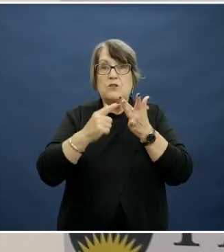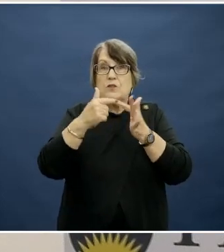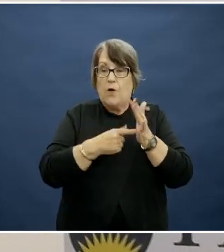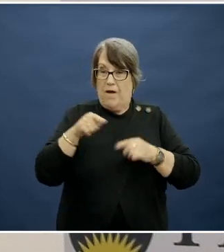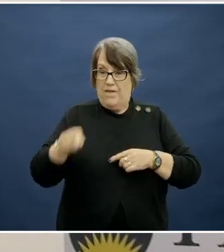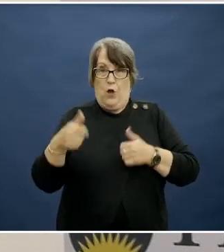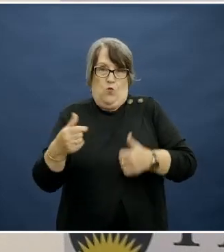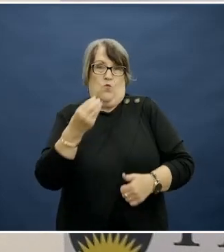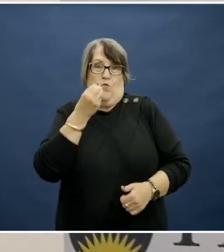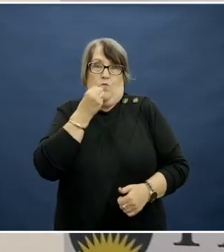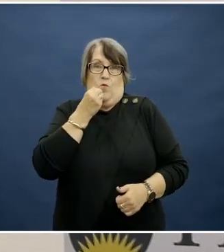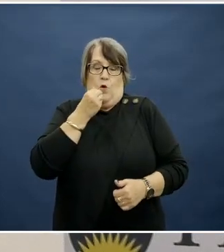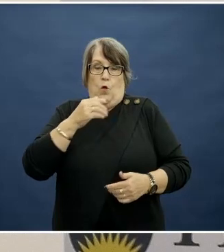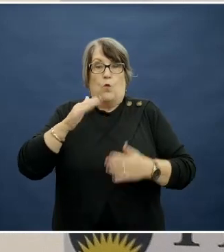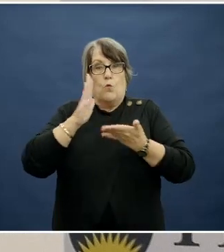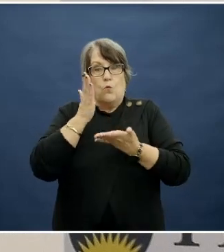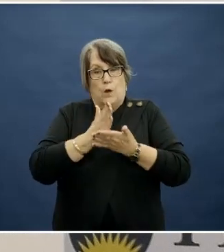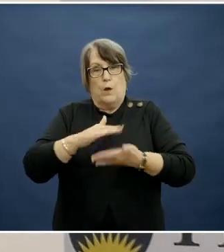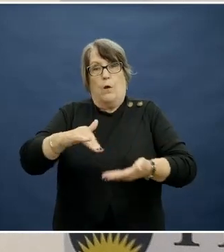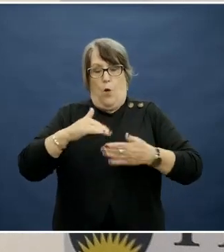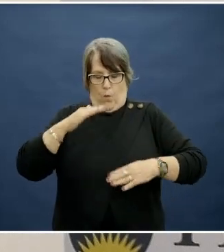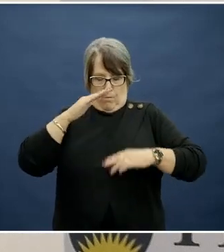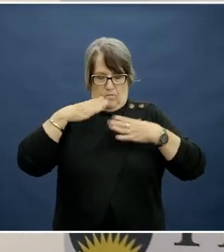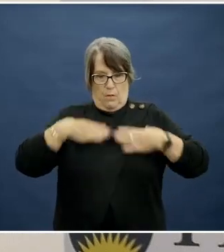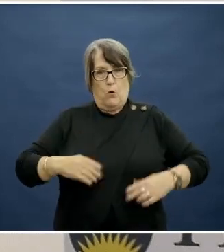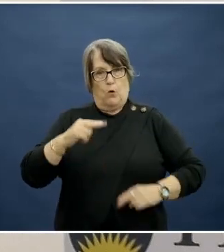really nourish.